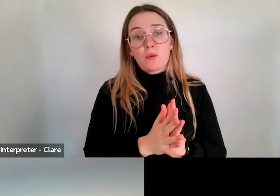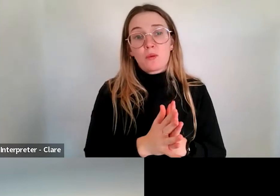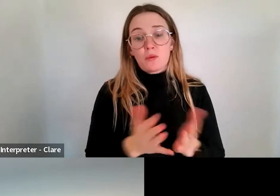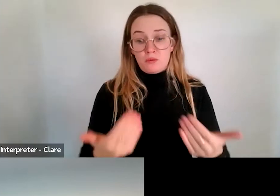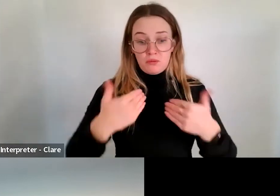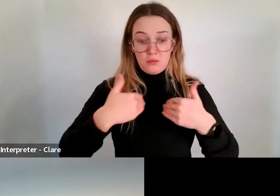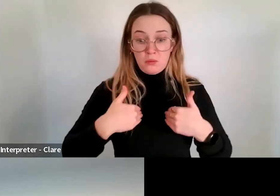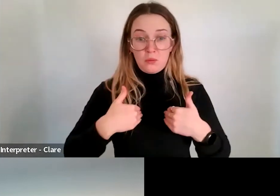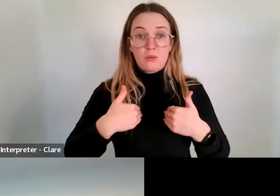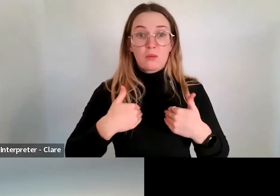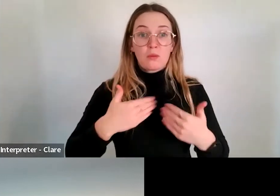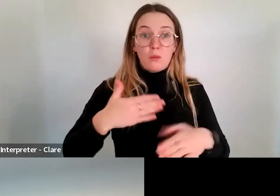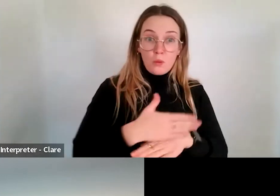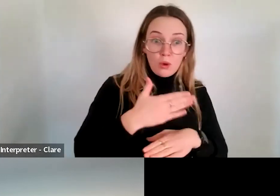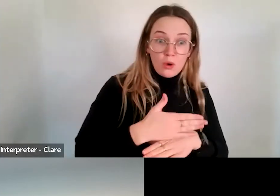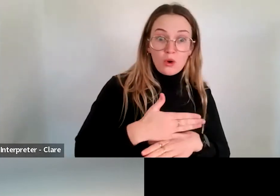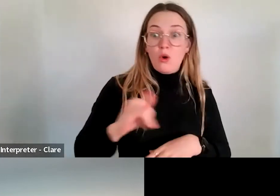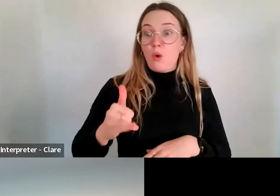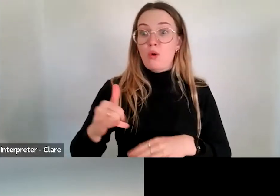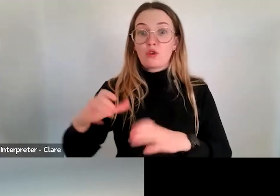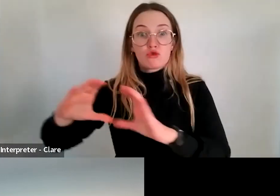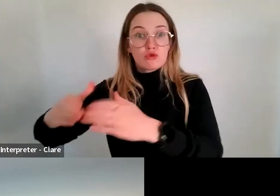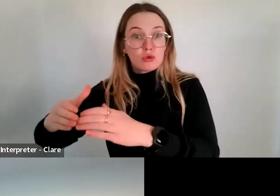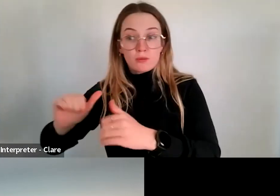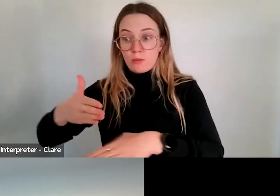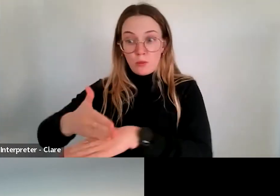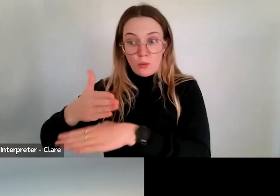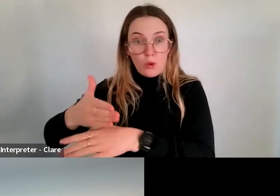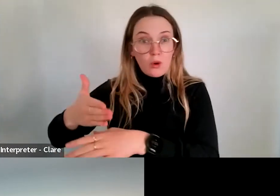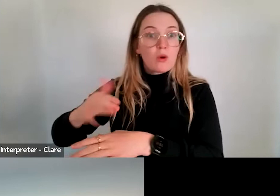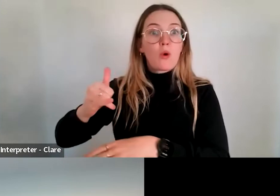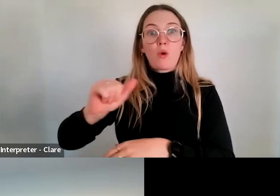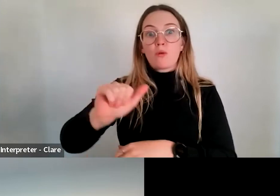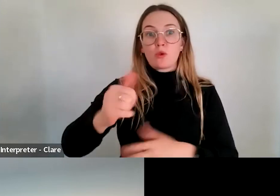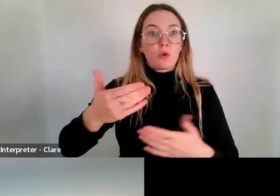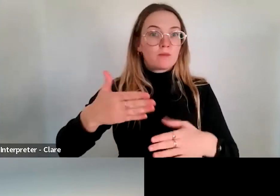practice, your practice as a group, or, you know, your practice as an